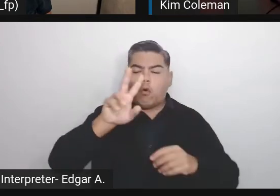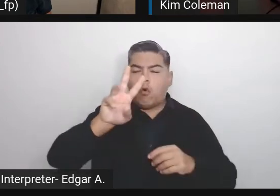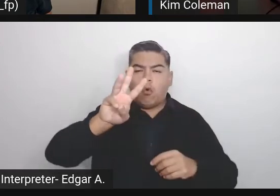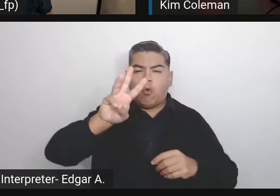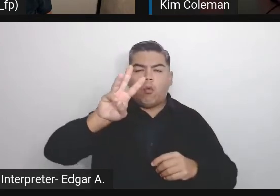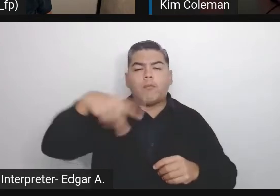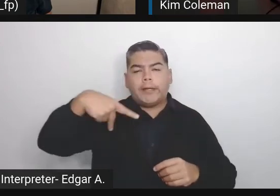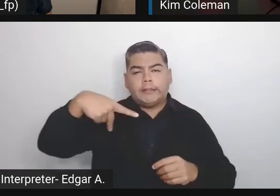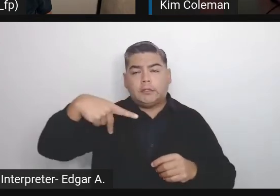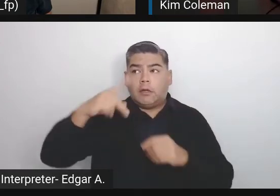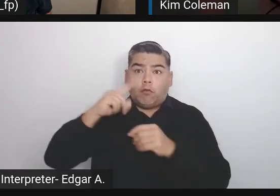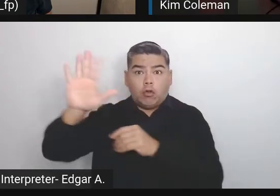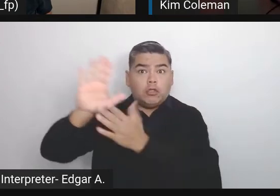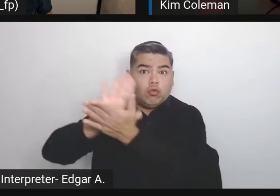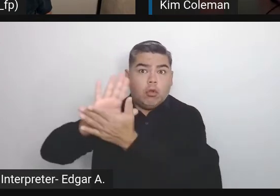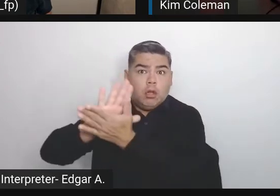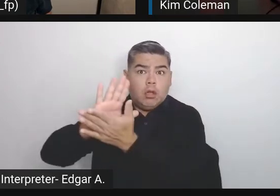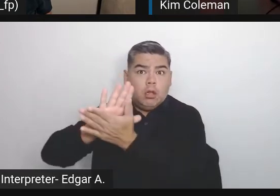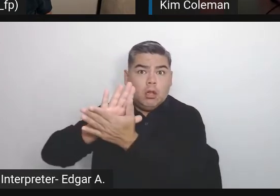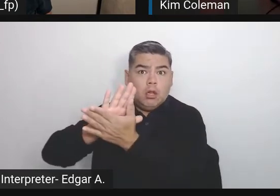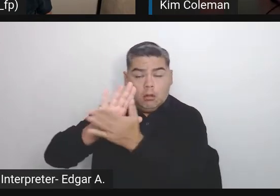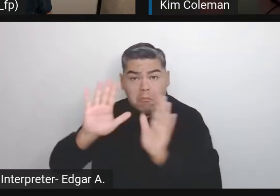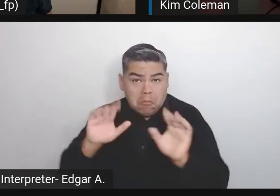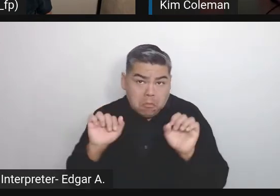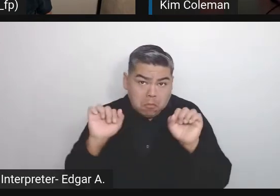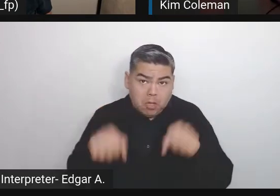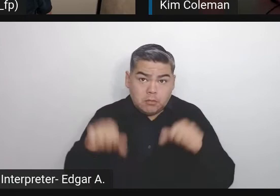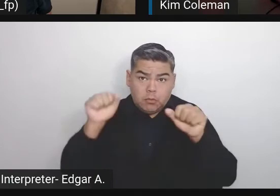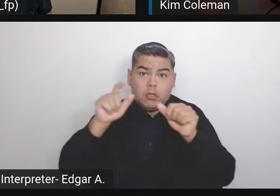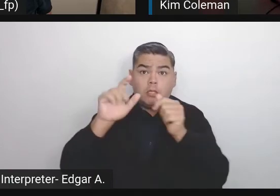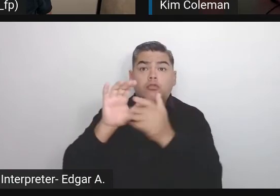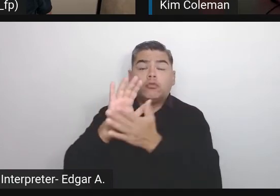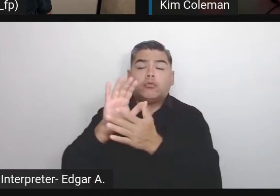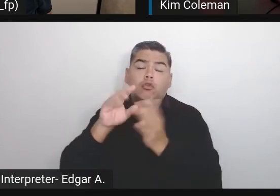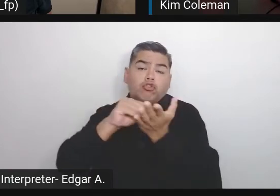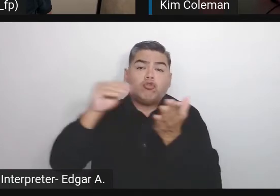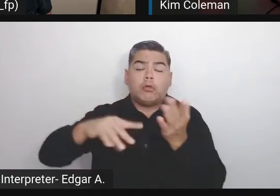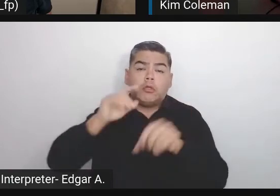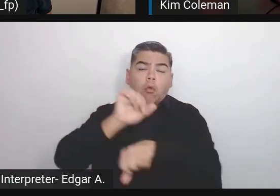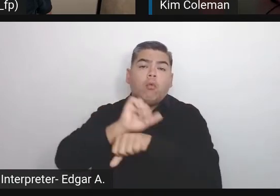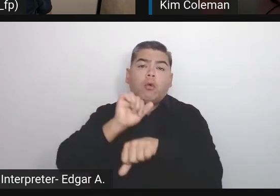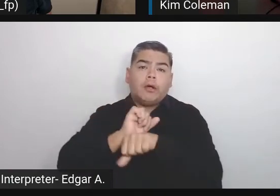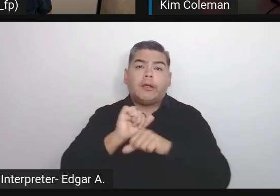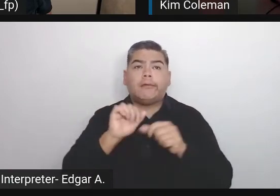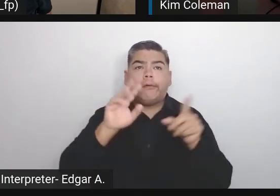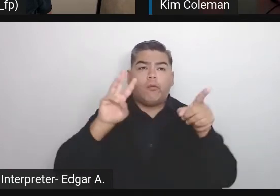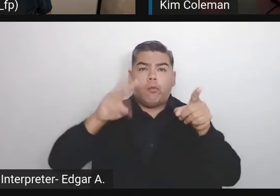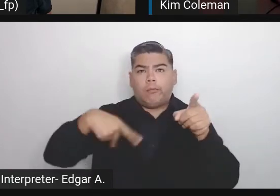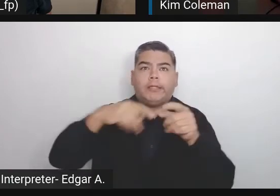Is there a possibility of students working together with WordPress without too much knowledge or any suggestions you have about getting